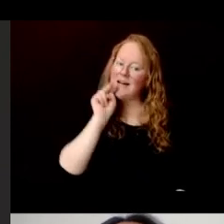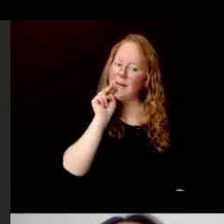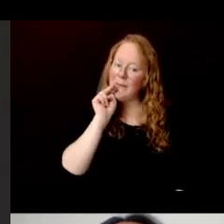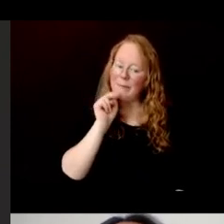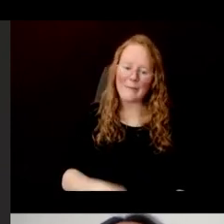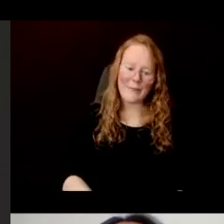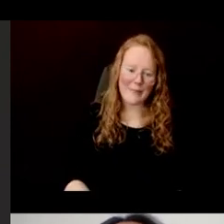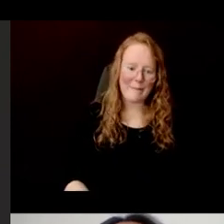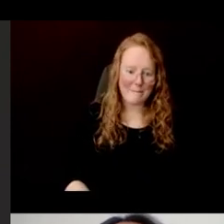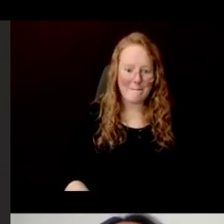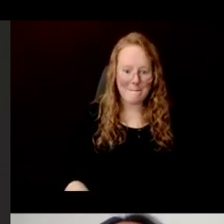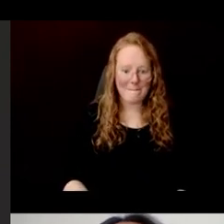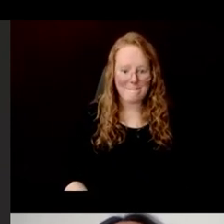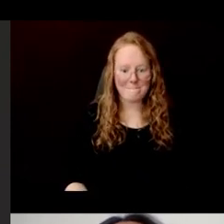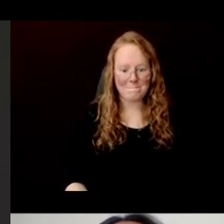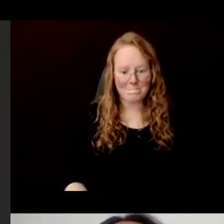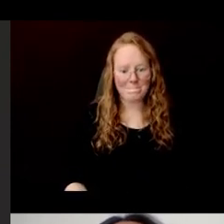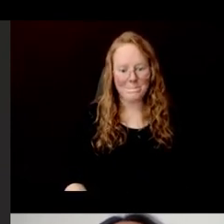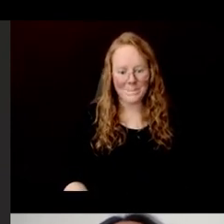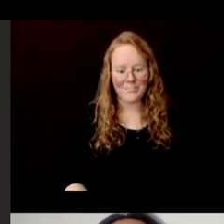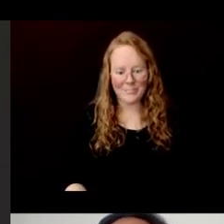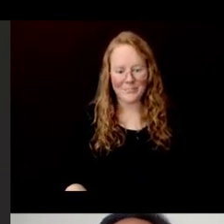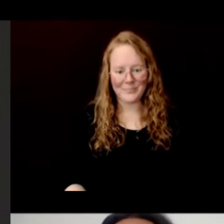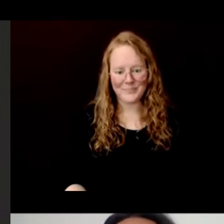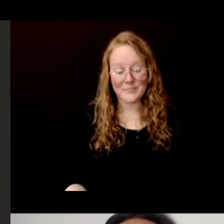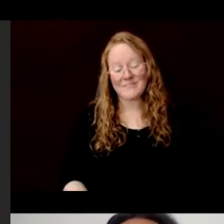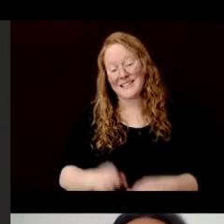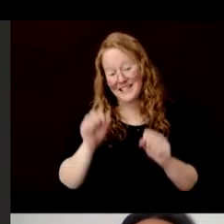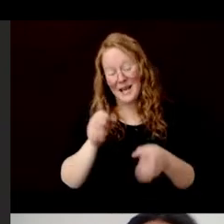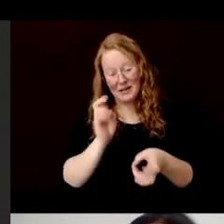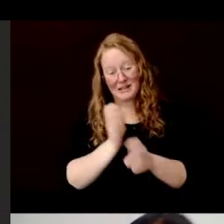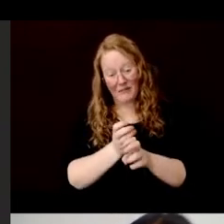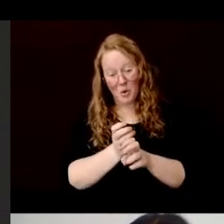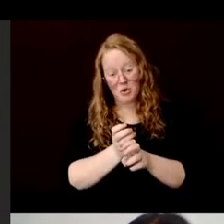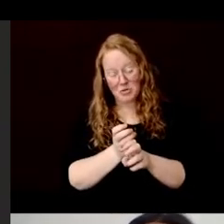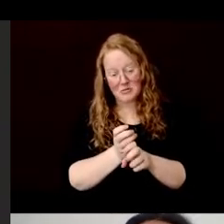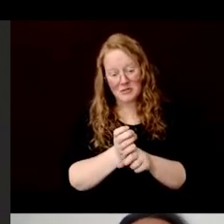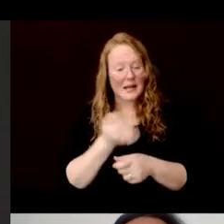So it can be difficult to work with if you are an origami artist.